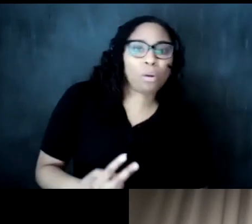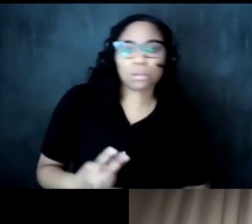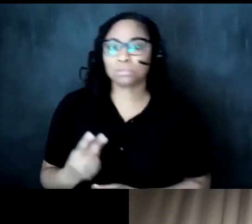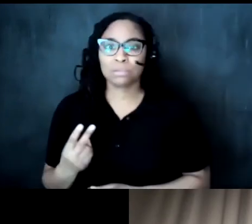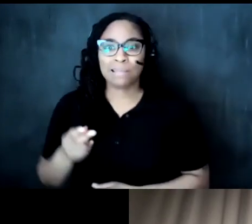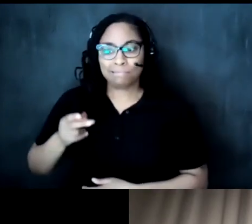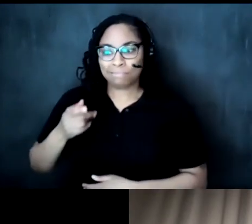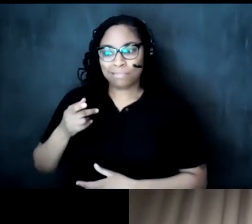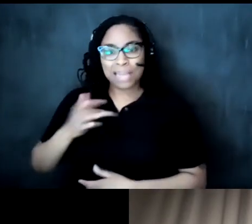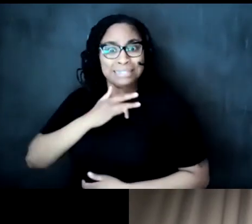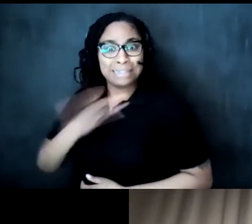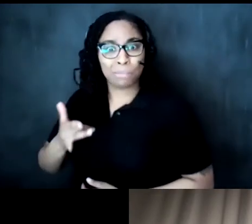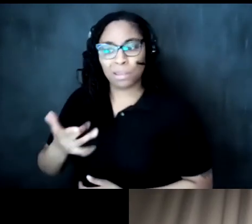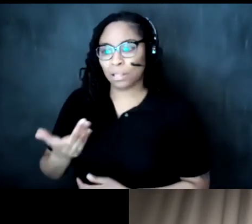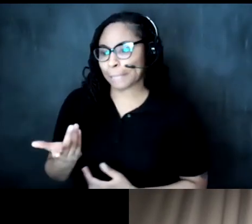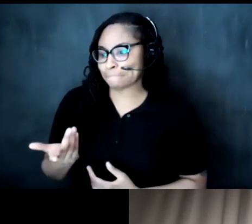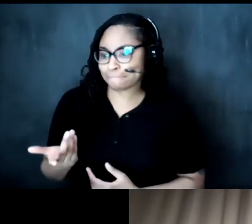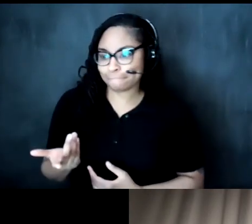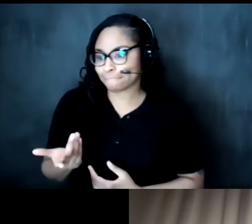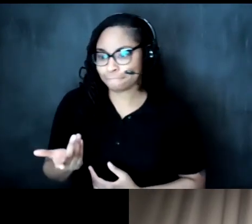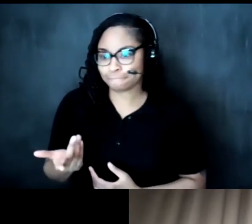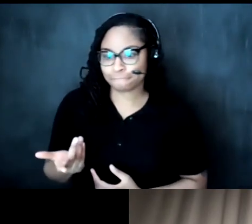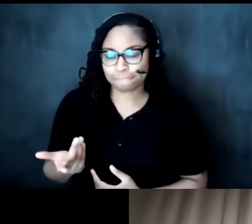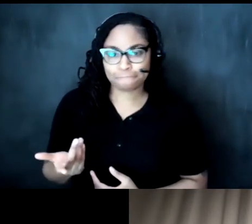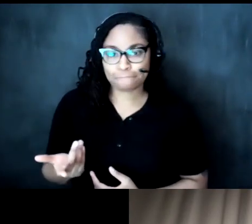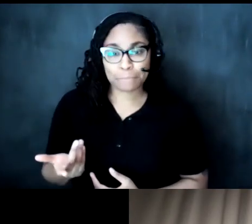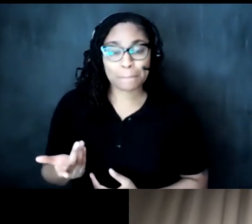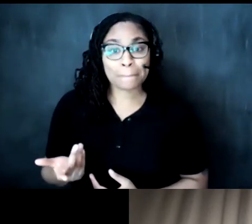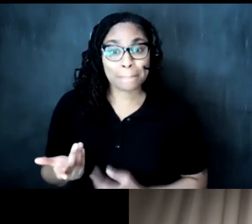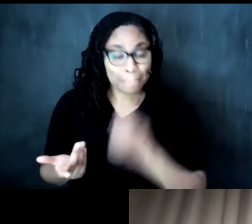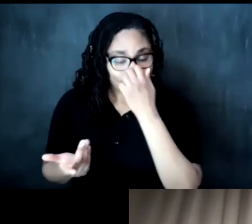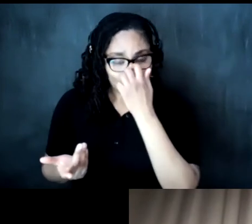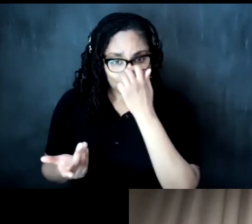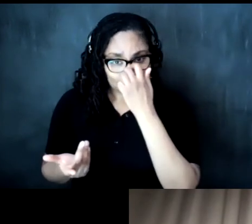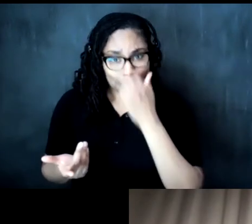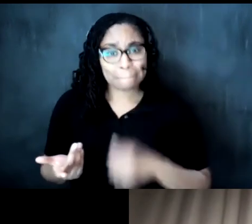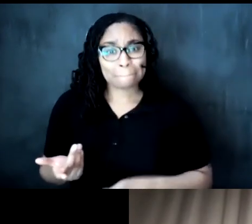been not only have they not been centered but the institution itself has not been